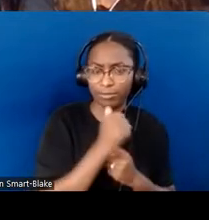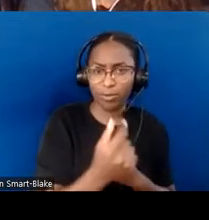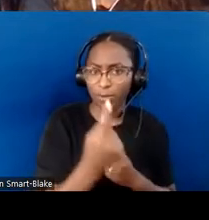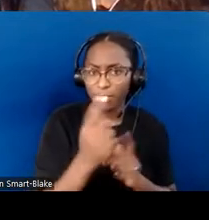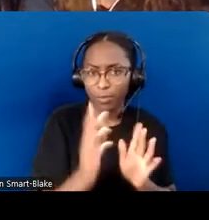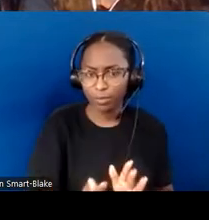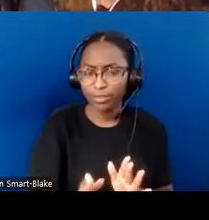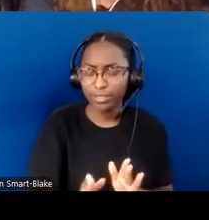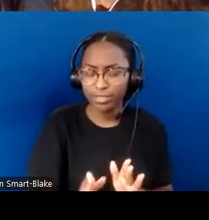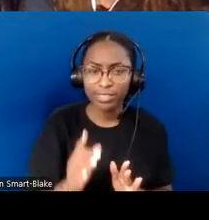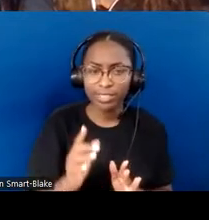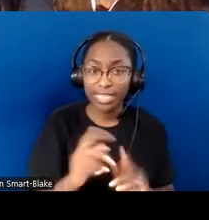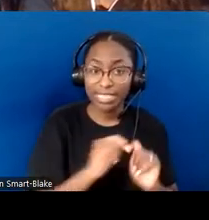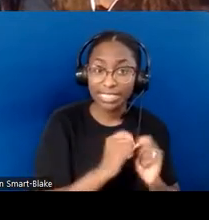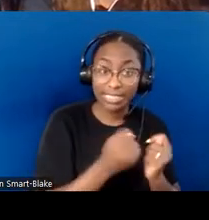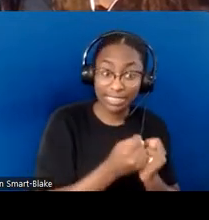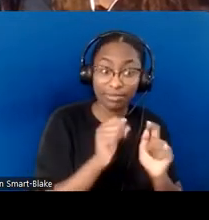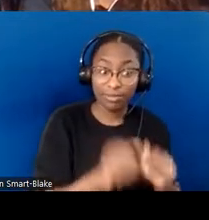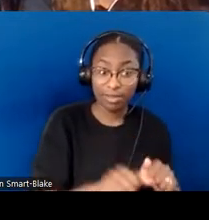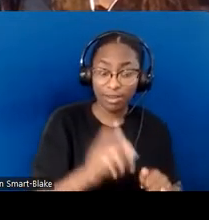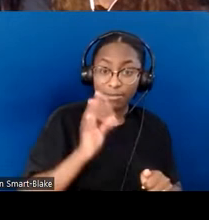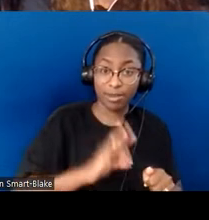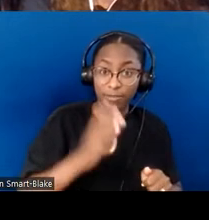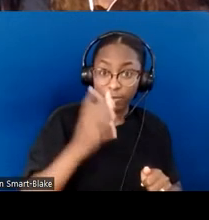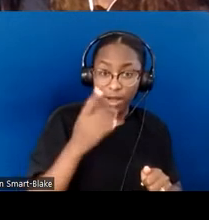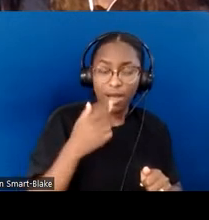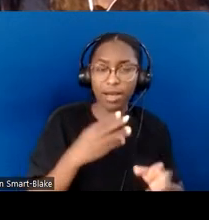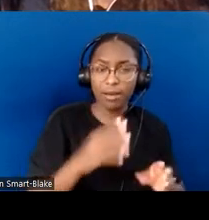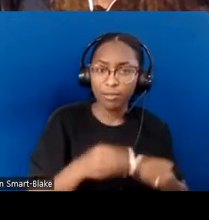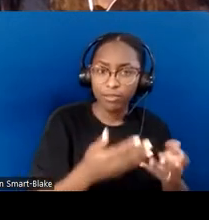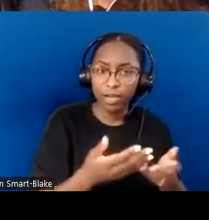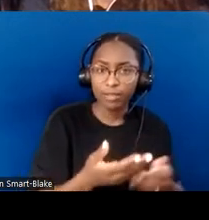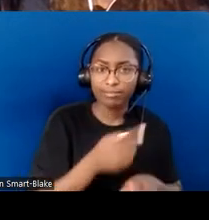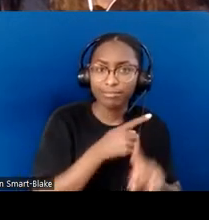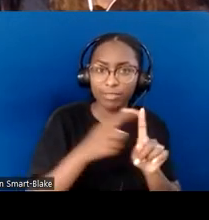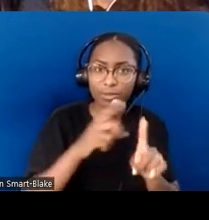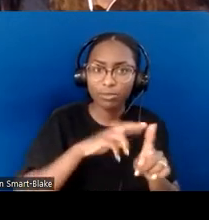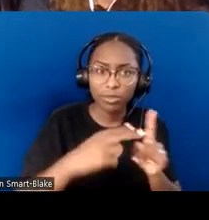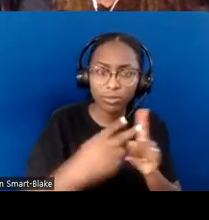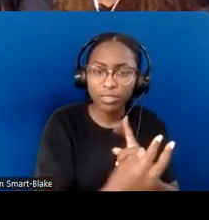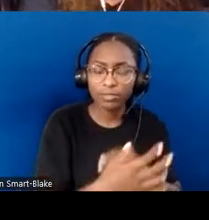Bringing in a survey of some sort, and always— as Jenna pointed out— making sure that the people